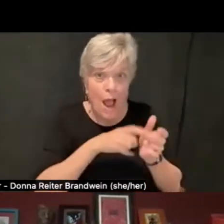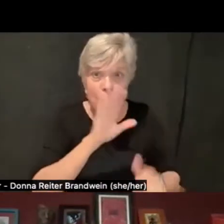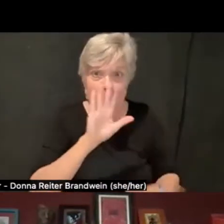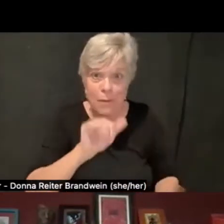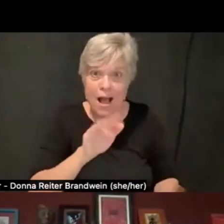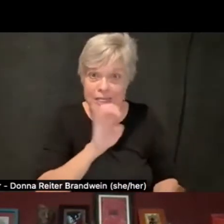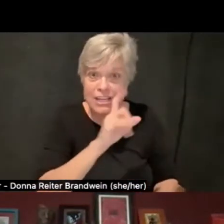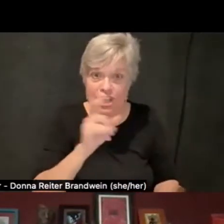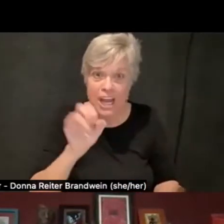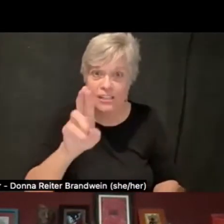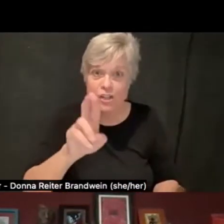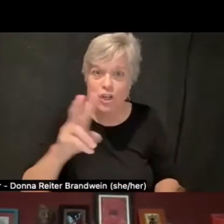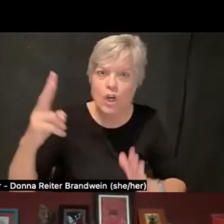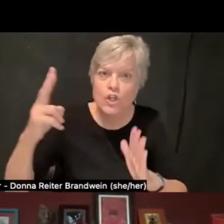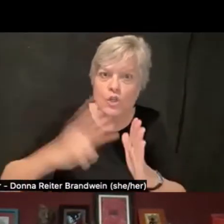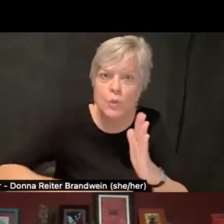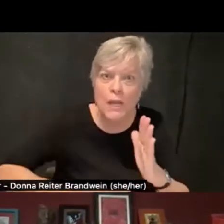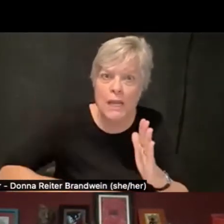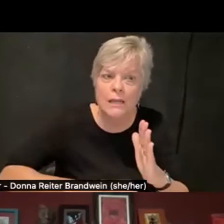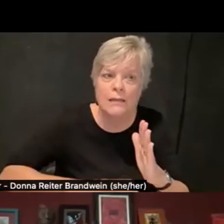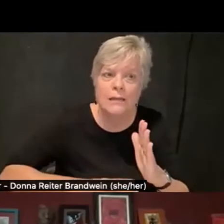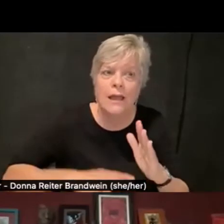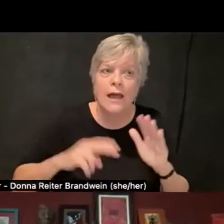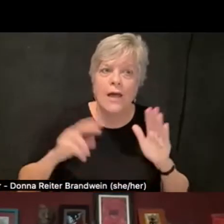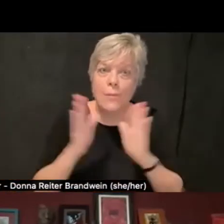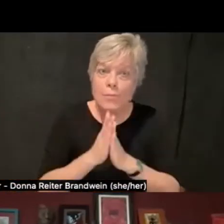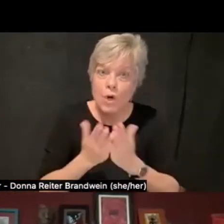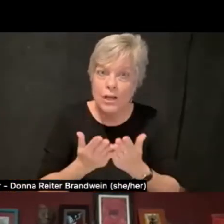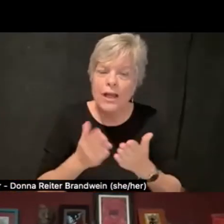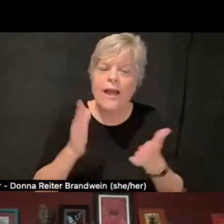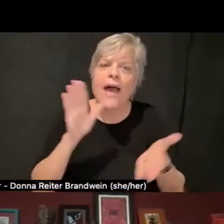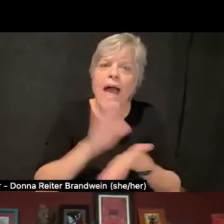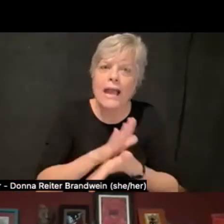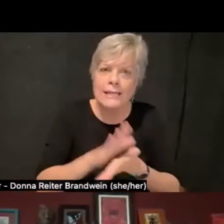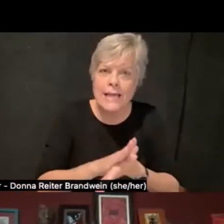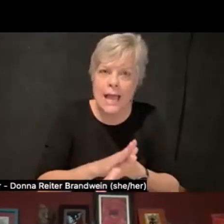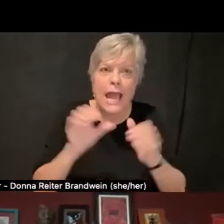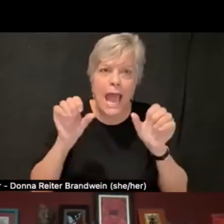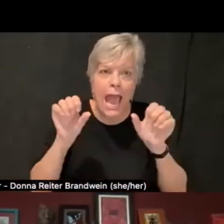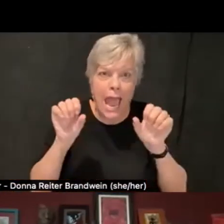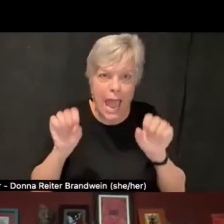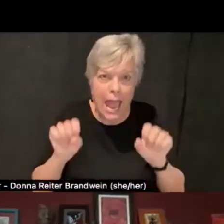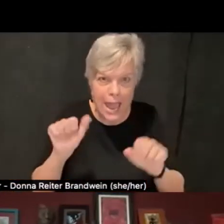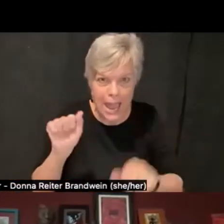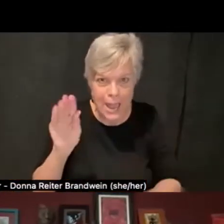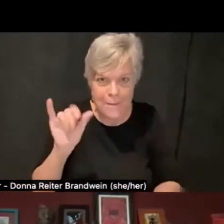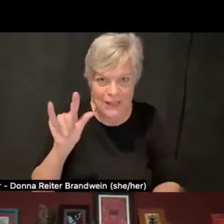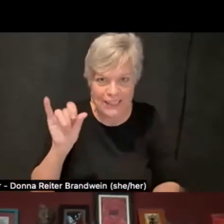to read "Academic Ableism." Yeah, I see some of you responding,